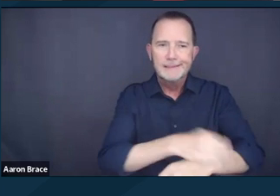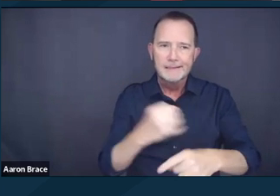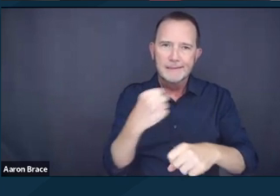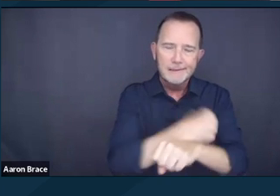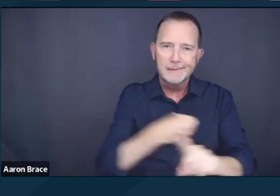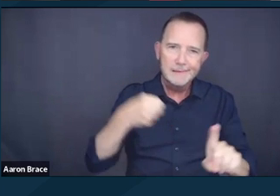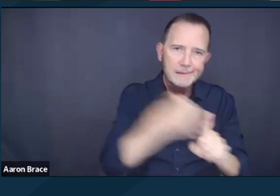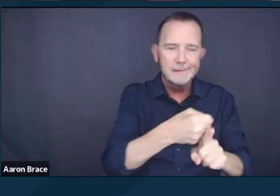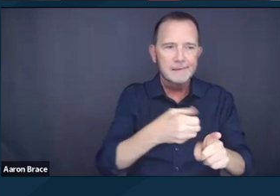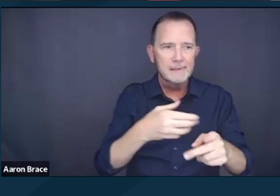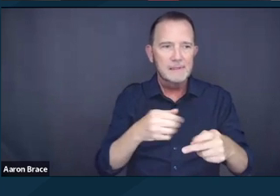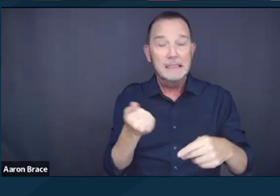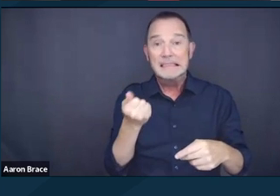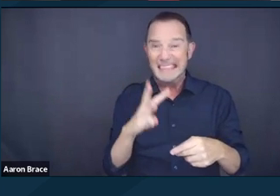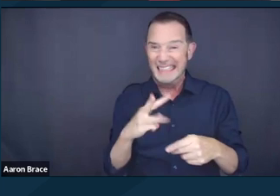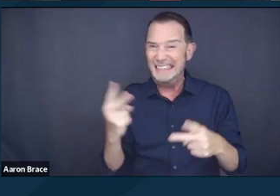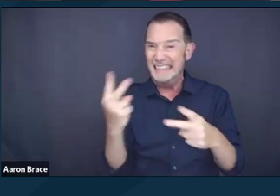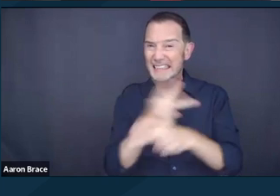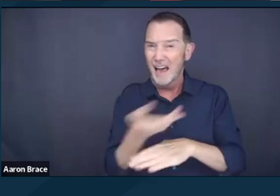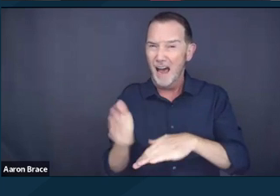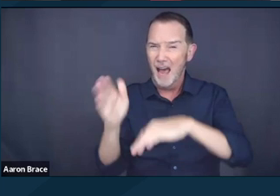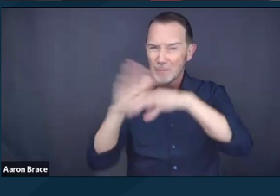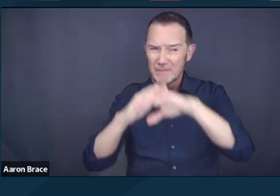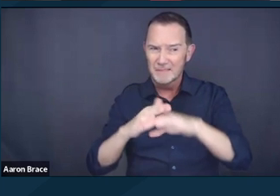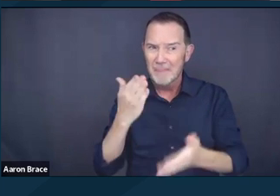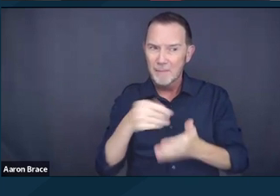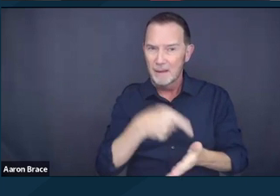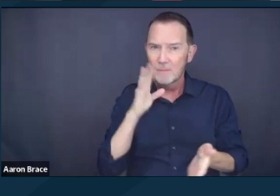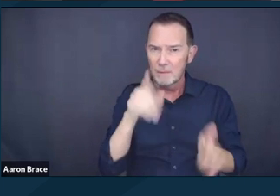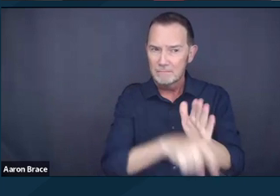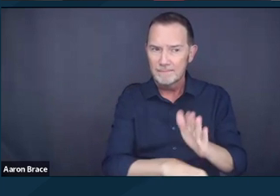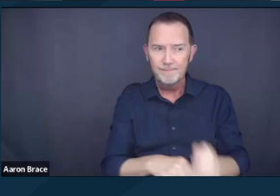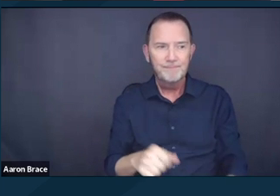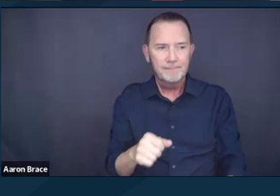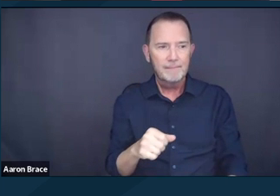People with mental health disabilities are also especially likely to experience